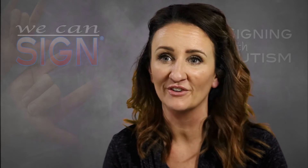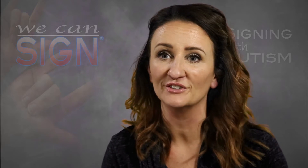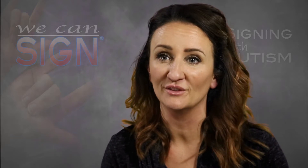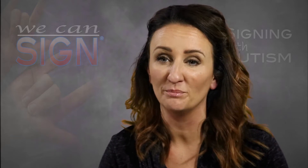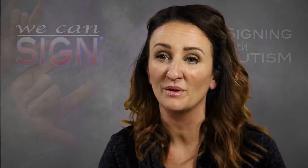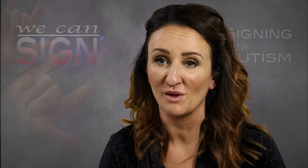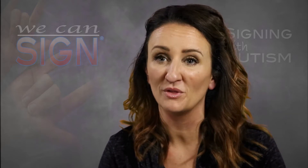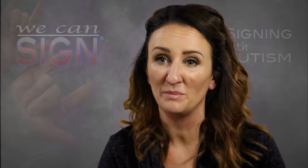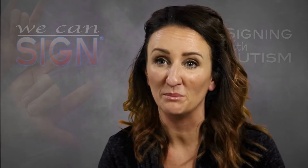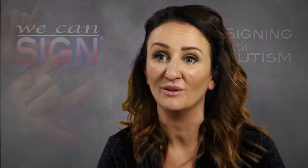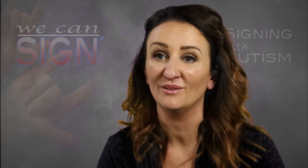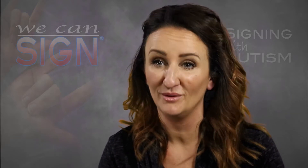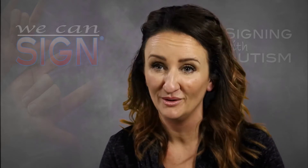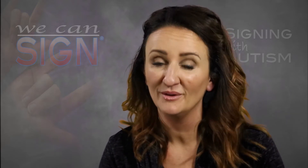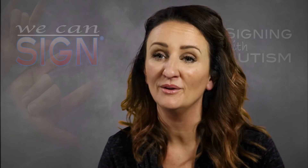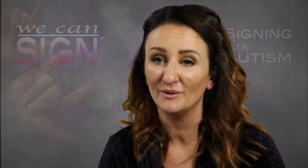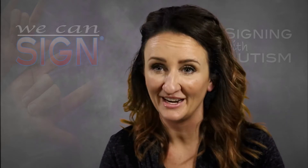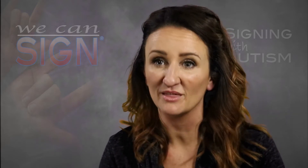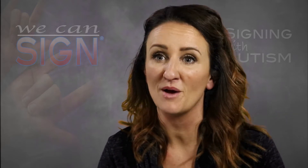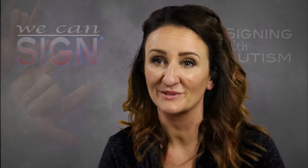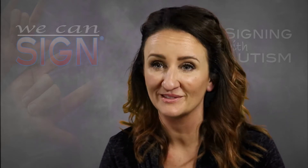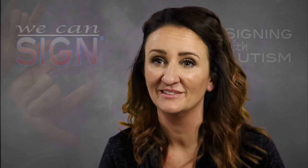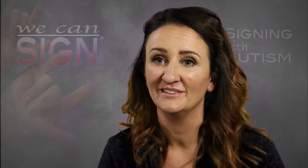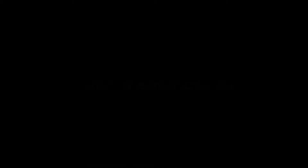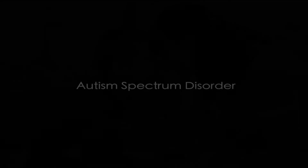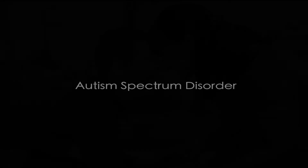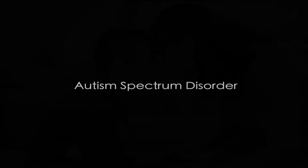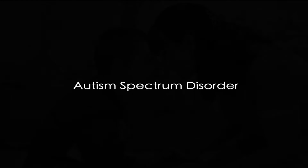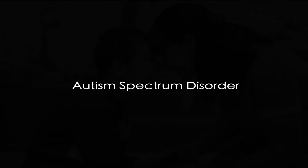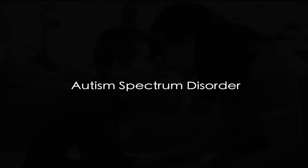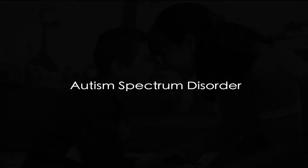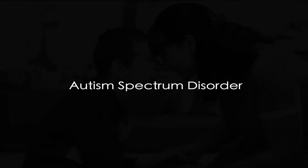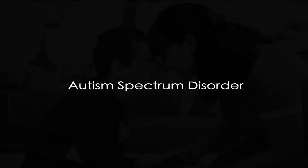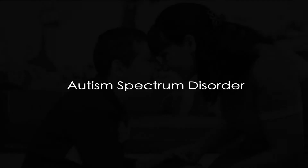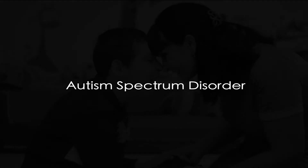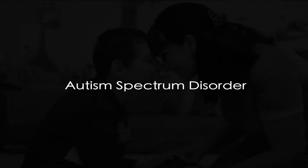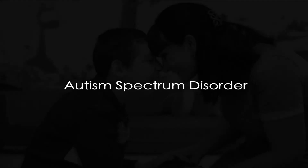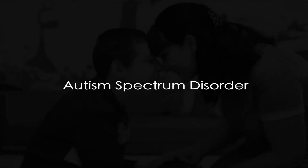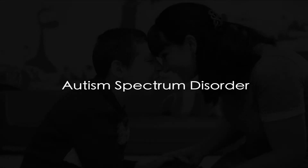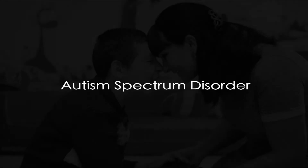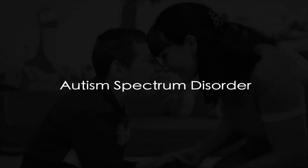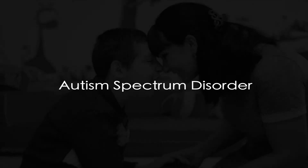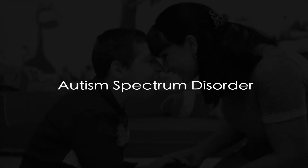to the some of the other people who need it the most. Those of us who have traveled a path with a loved one